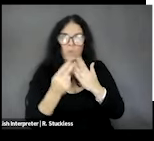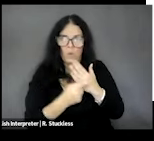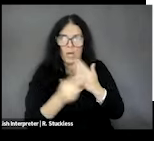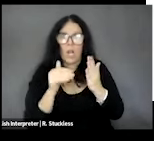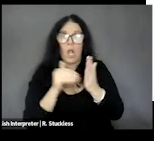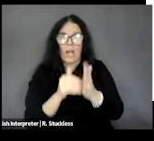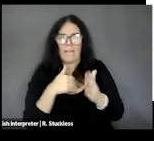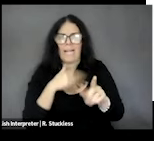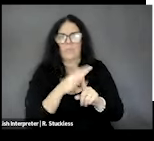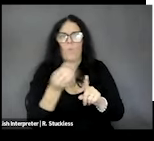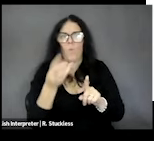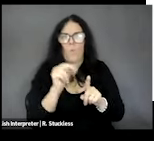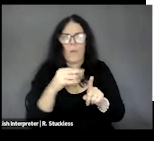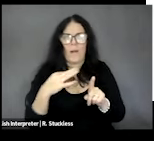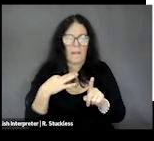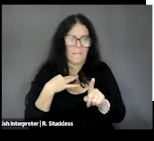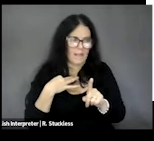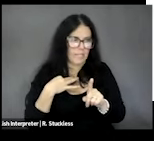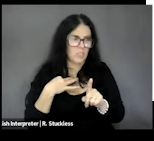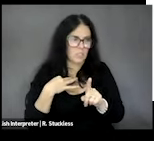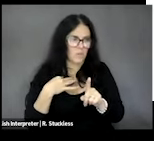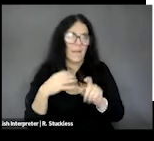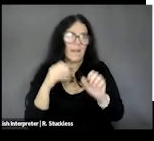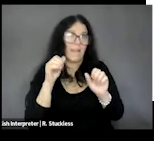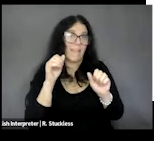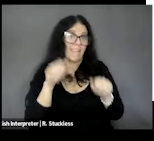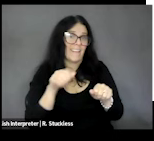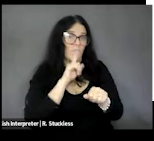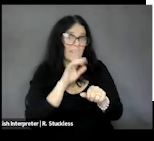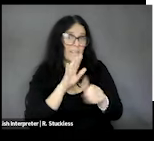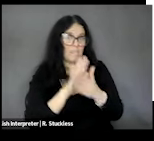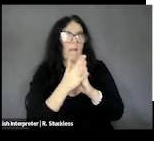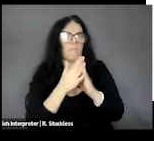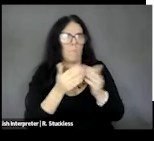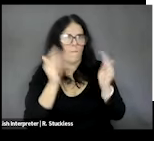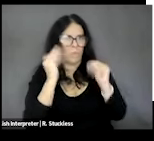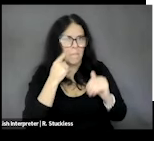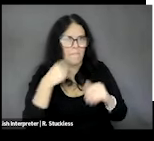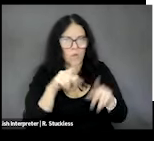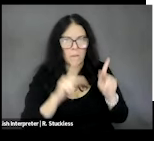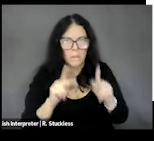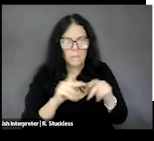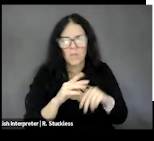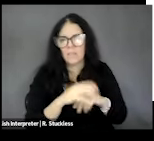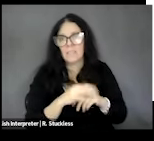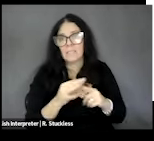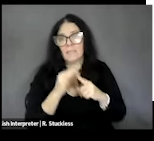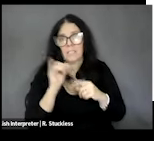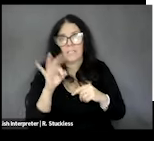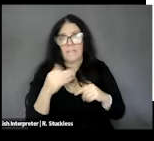application. So, this can just be overwhelming for people, you know, especially if they have